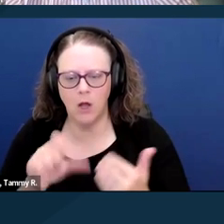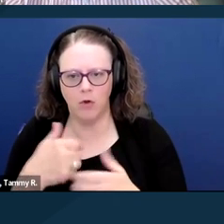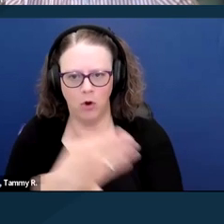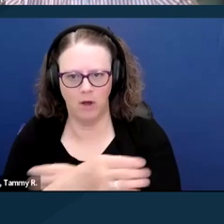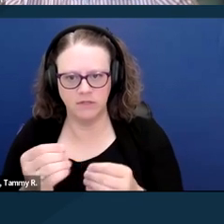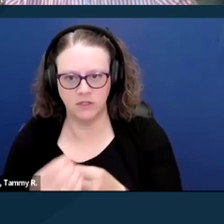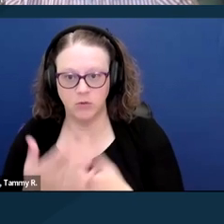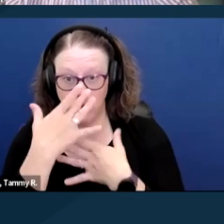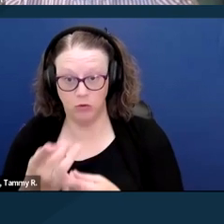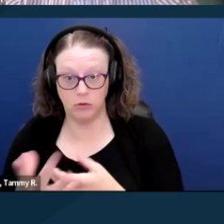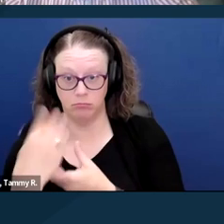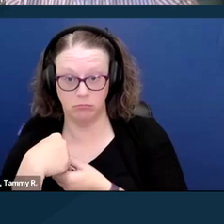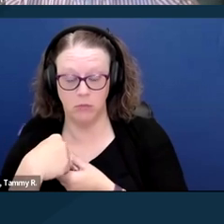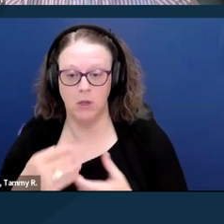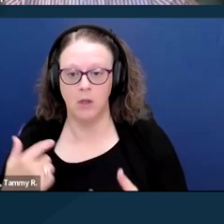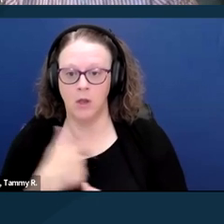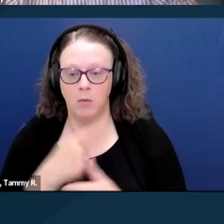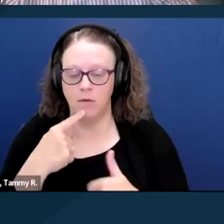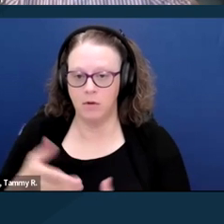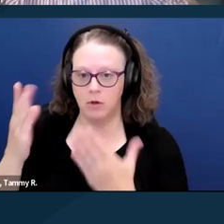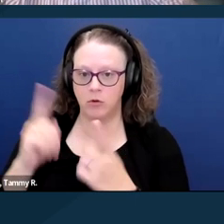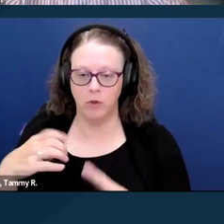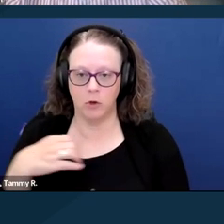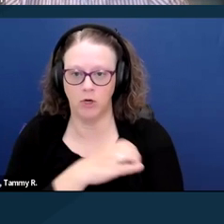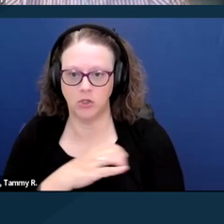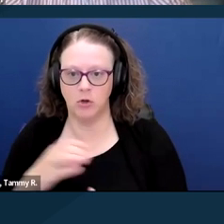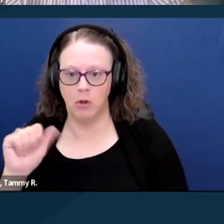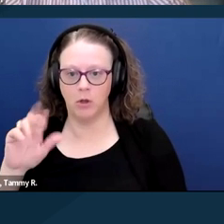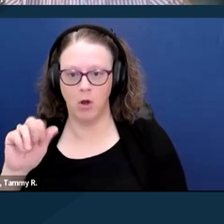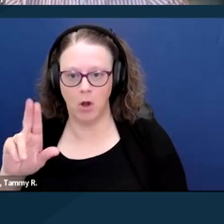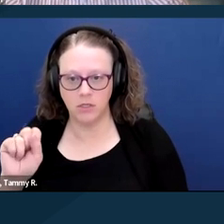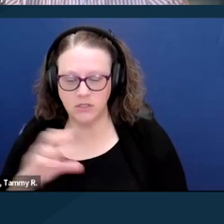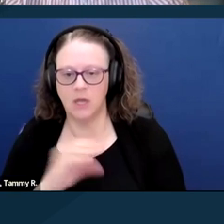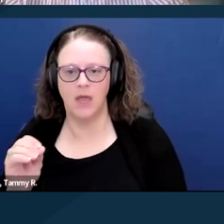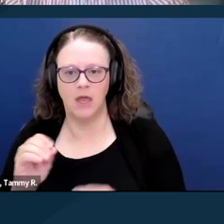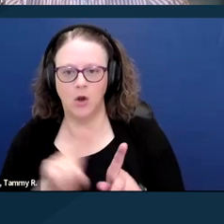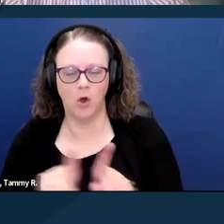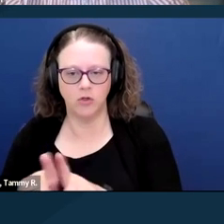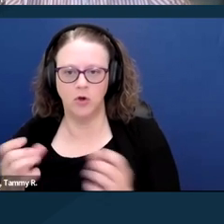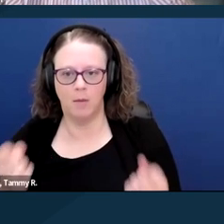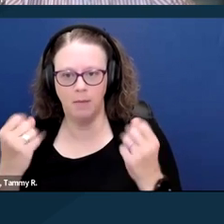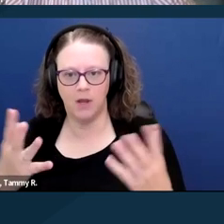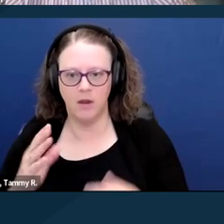to the Congressional Progressive Caucus, and I've mentioned it to many of my colleagues from offices